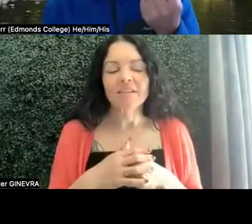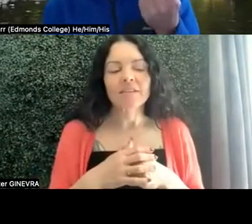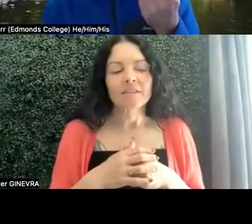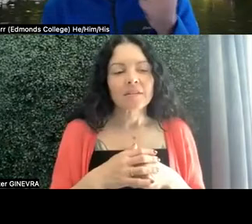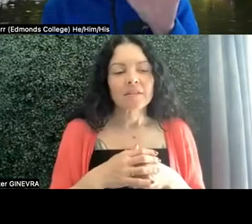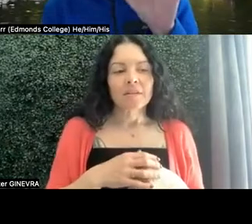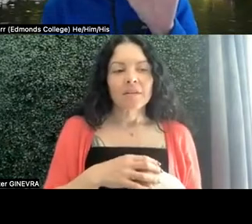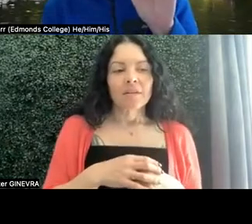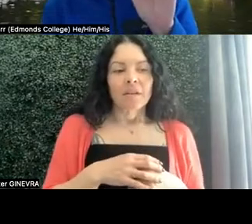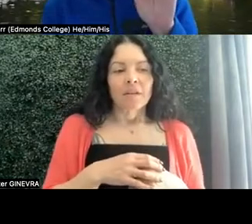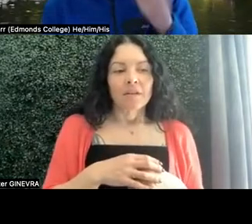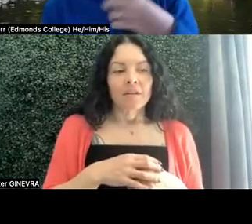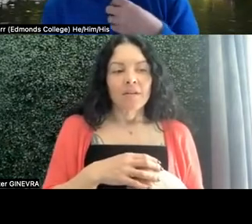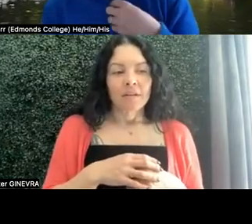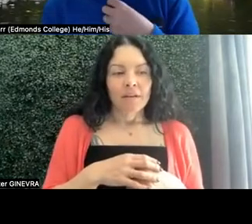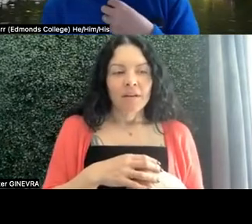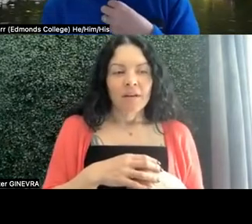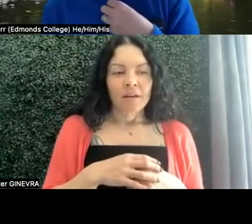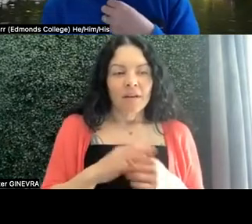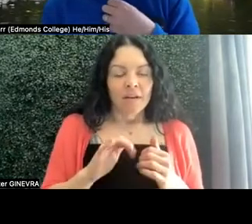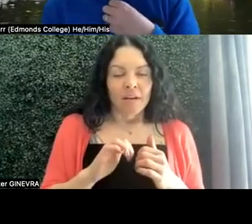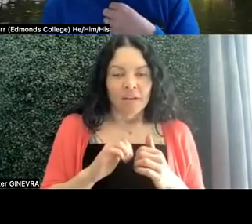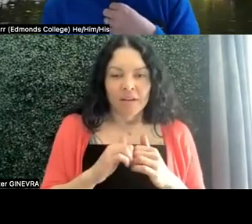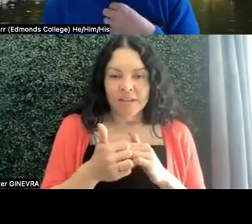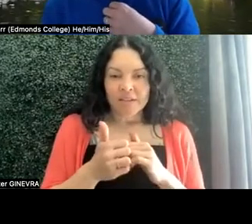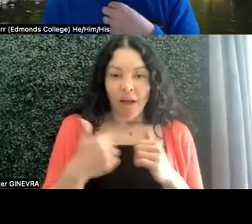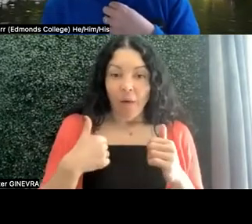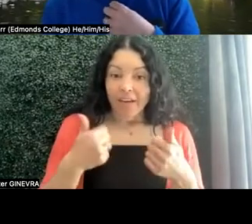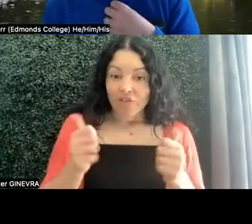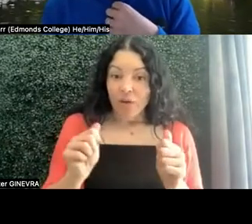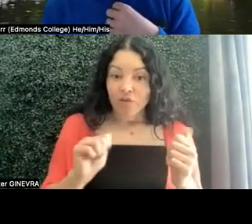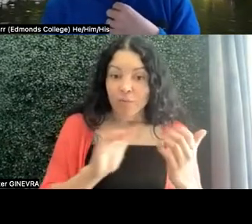And so, how I tried to approach faculty members,